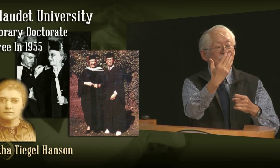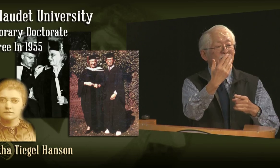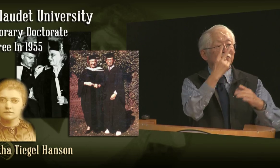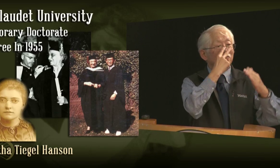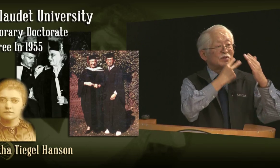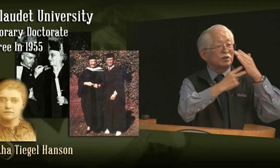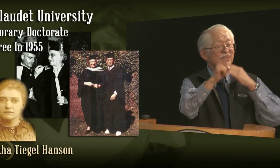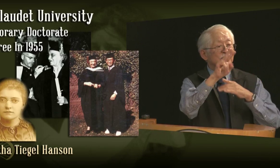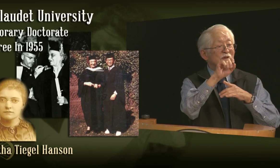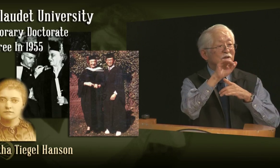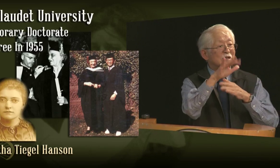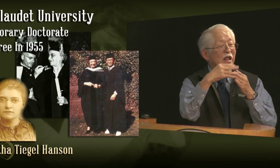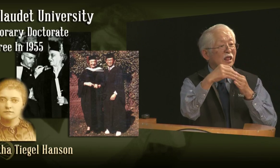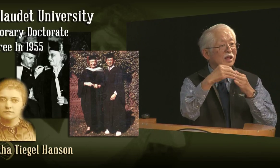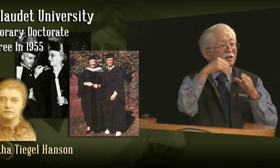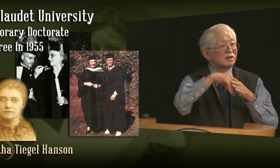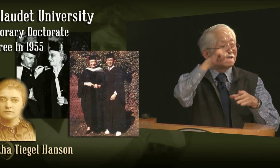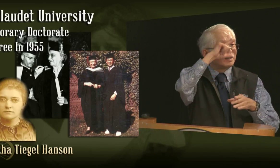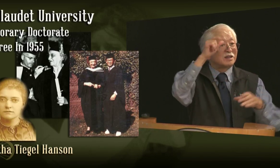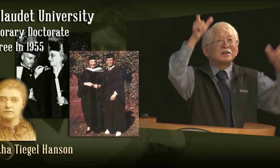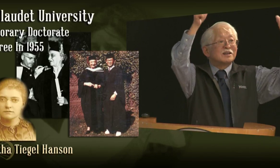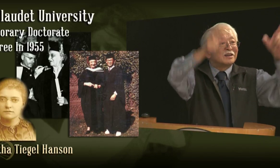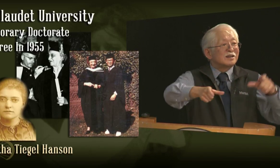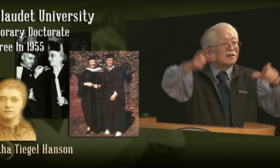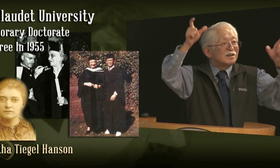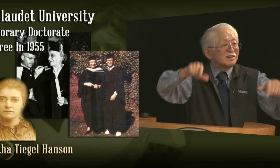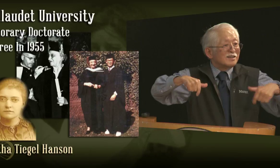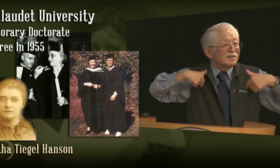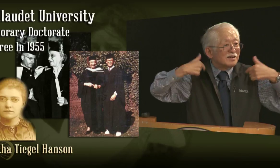was chosen